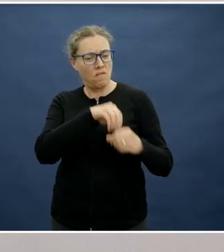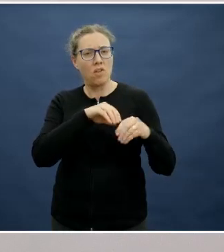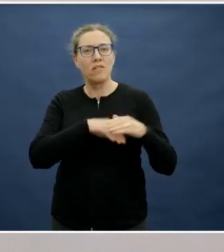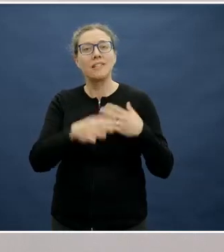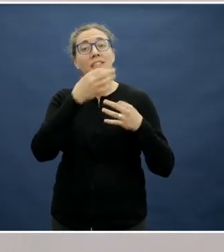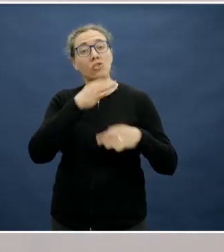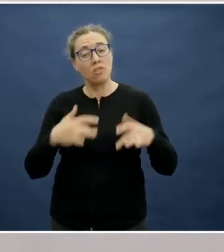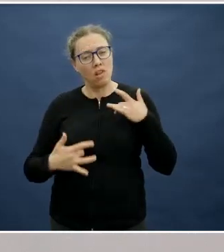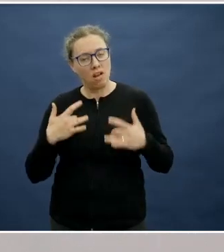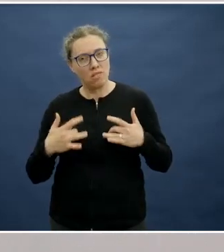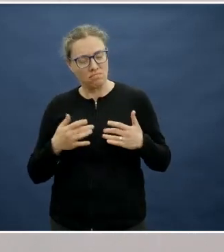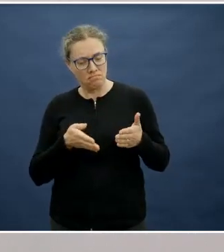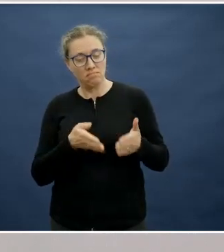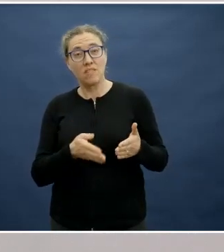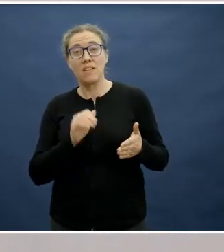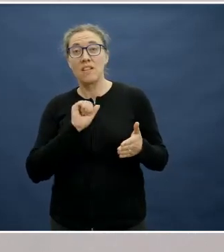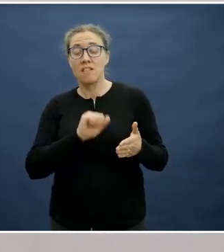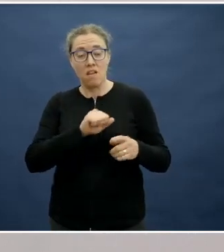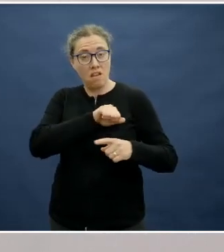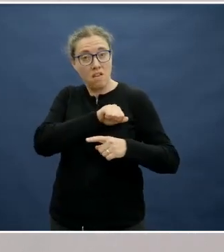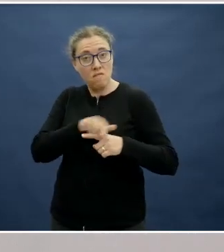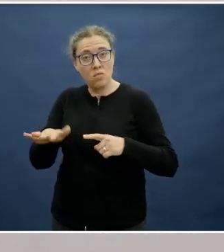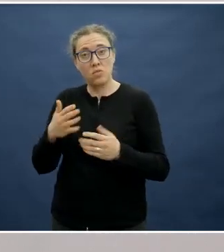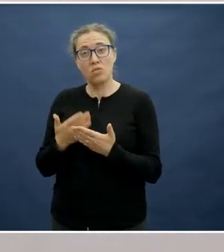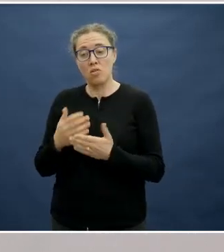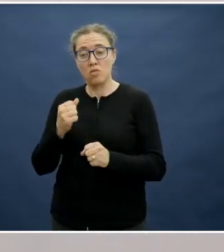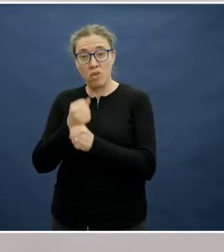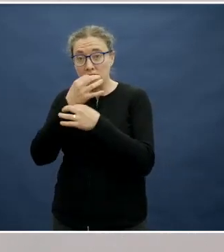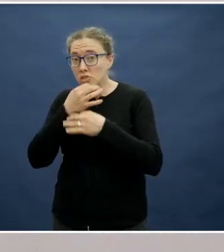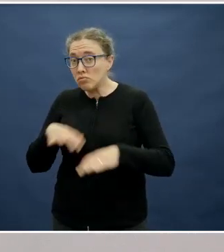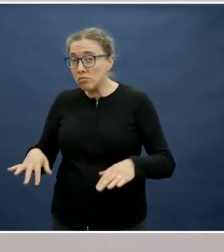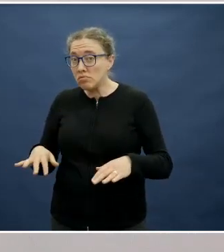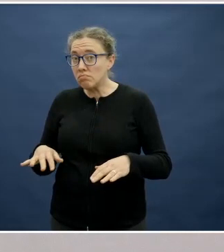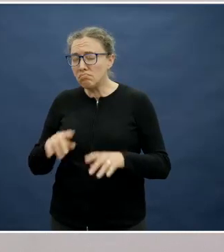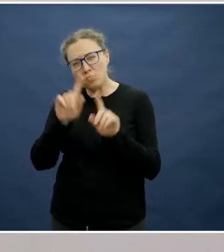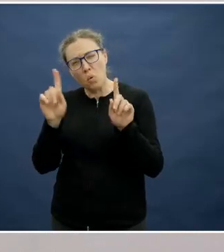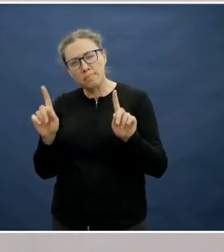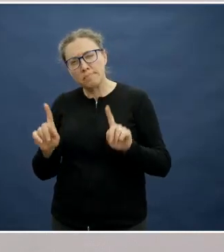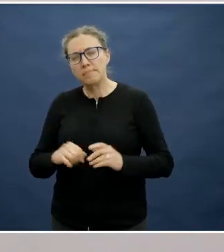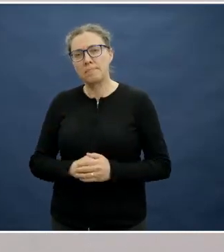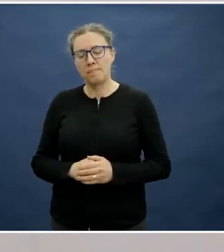But how important is their influence in how children then perceive their food choices